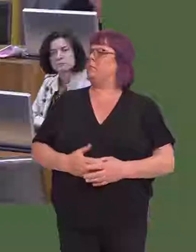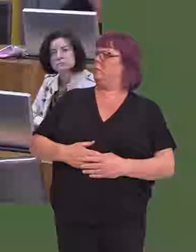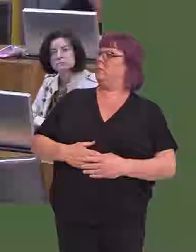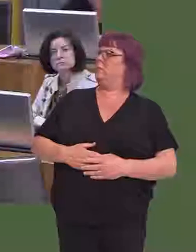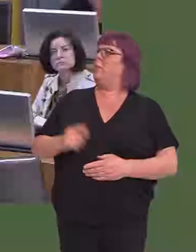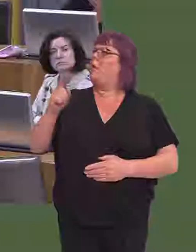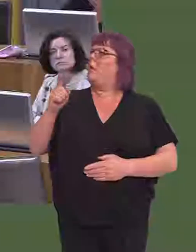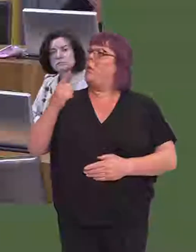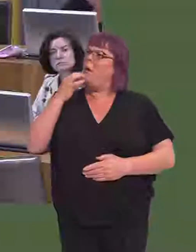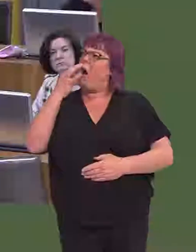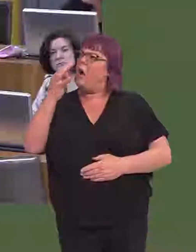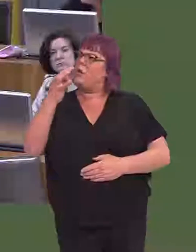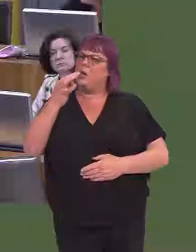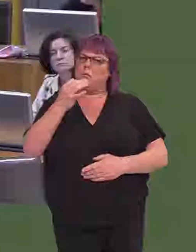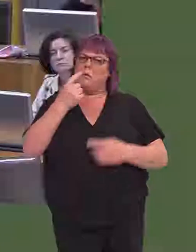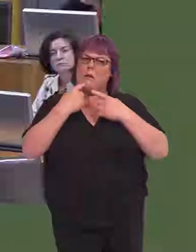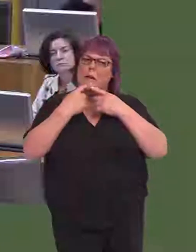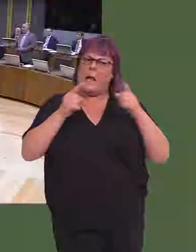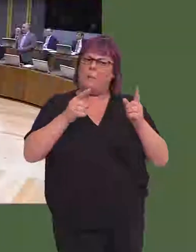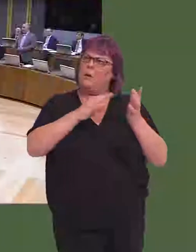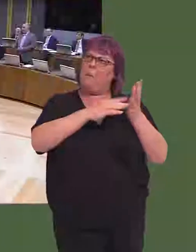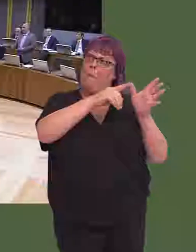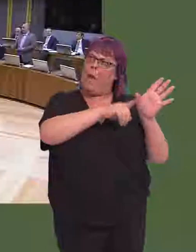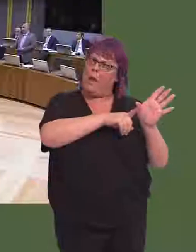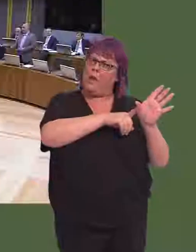Andrew RT Davies AM: So, on that timeline that I just asked you about, i.e. the announcement